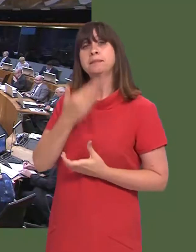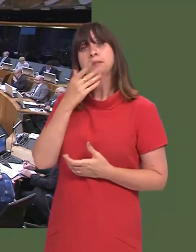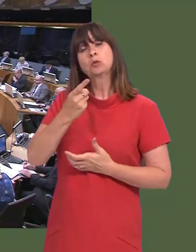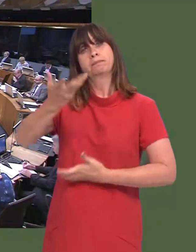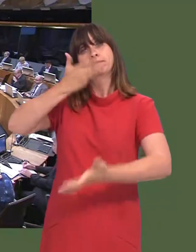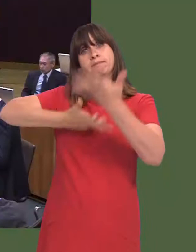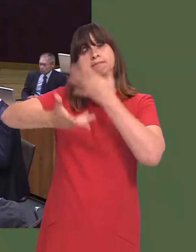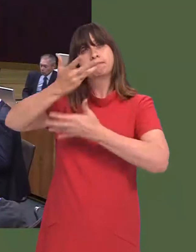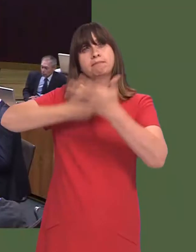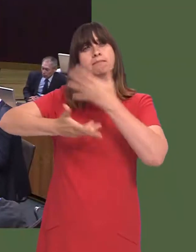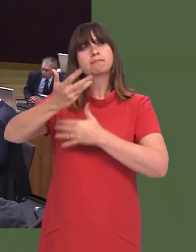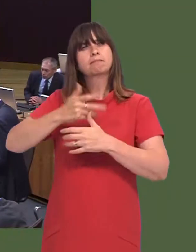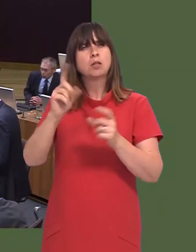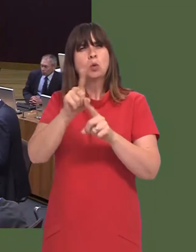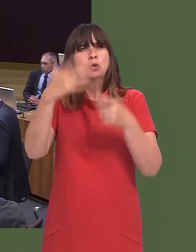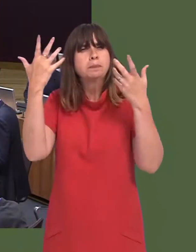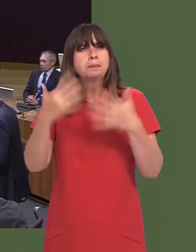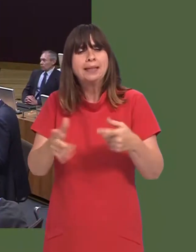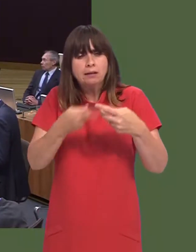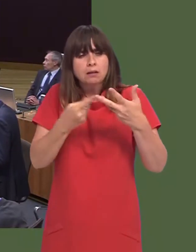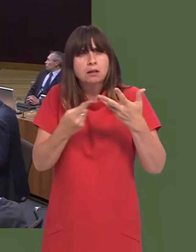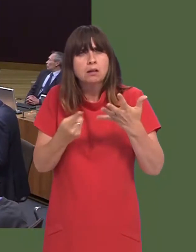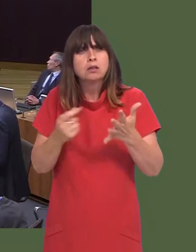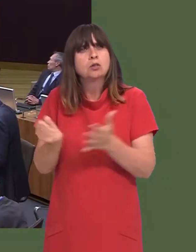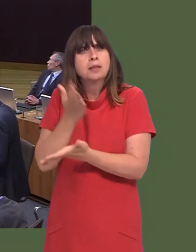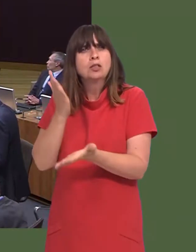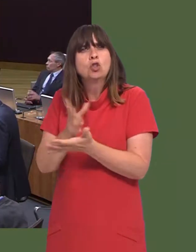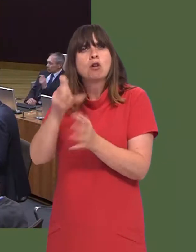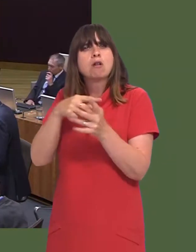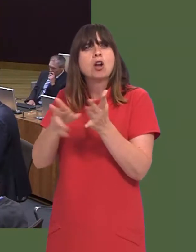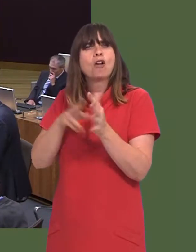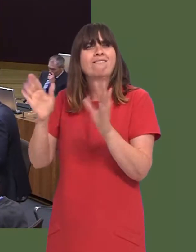Will the First Minister outline the actions being taken to ensure children and young people